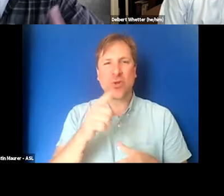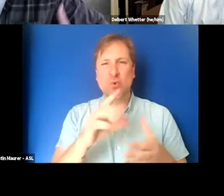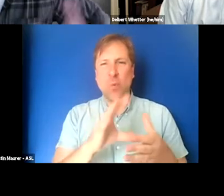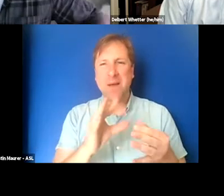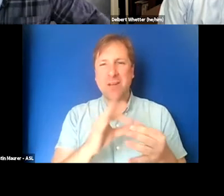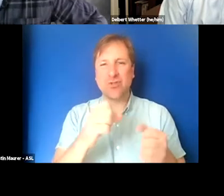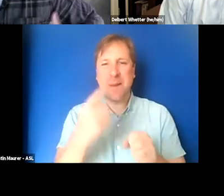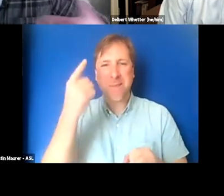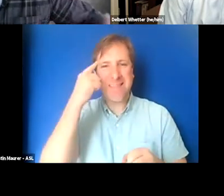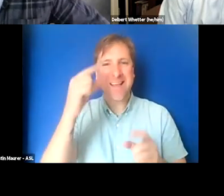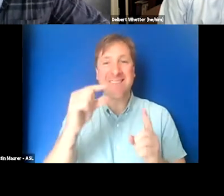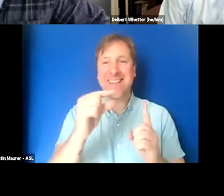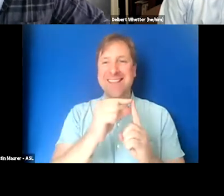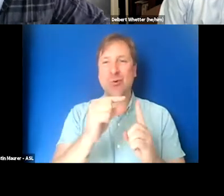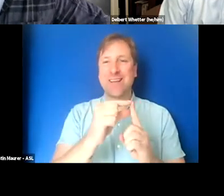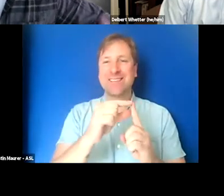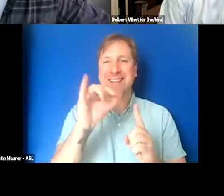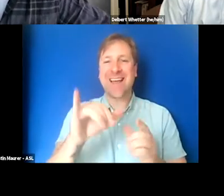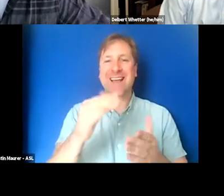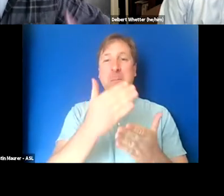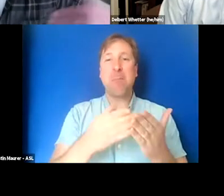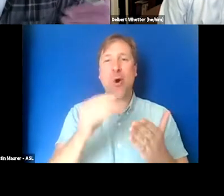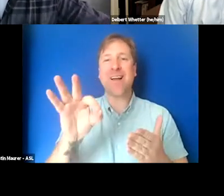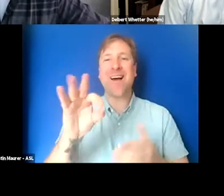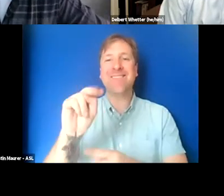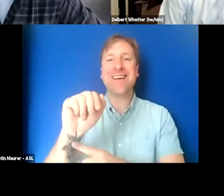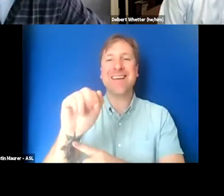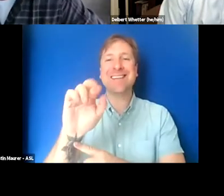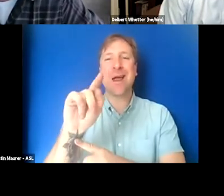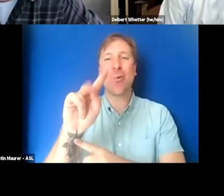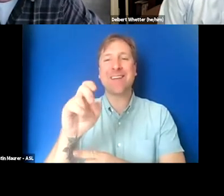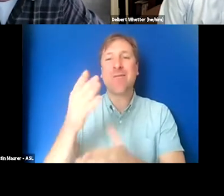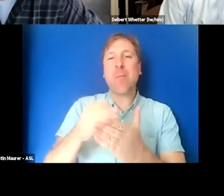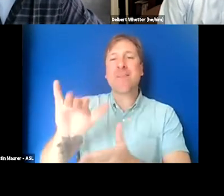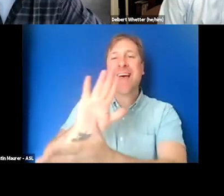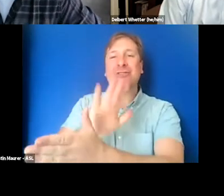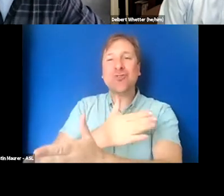of, like lyrics as part of the narrative, part of the storytelling.